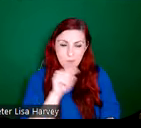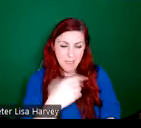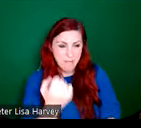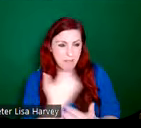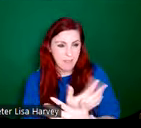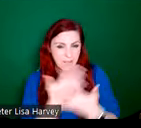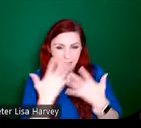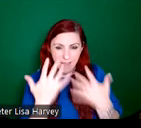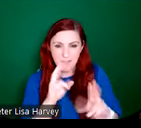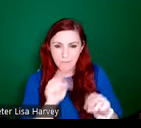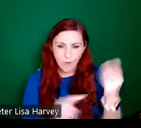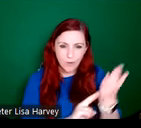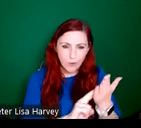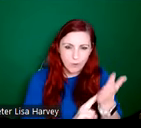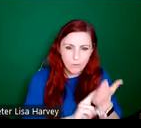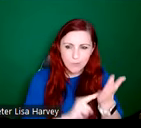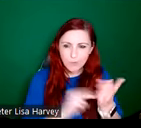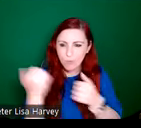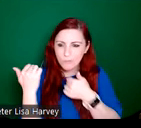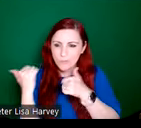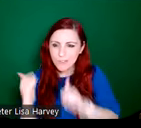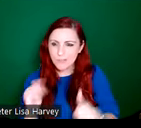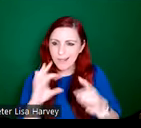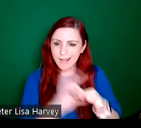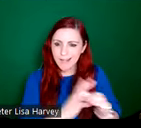unusual kind of traditions associated with them, and miracles associated with